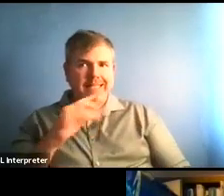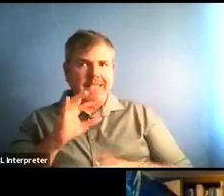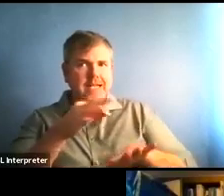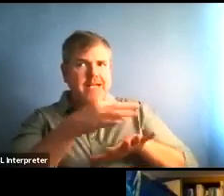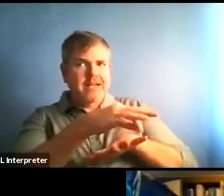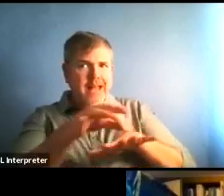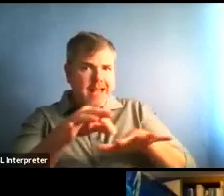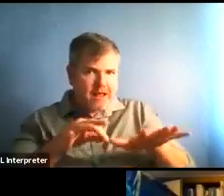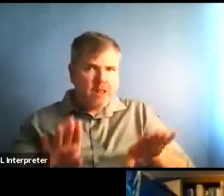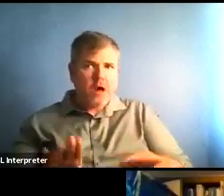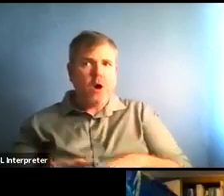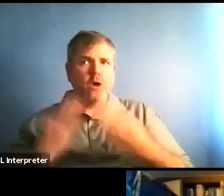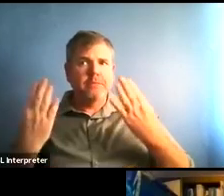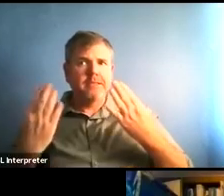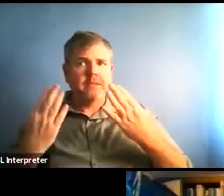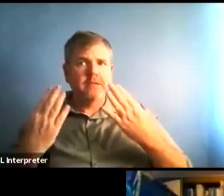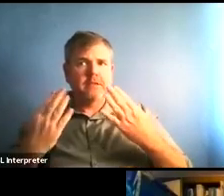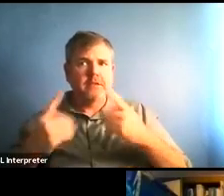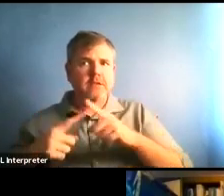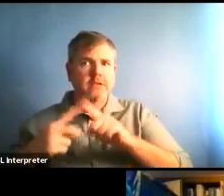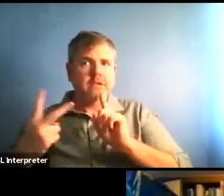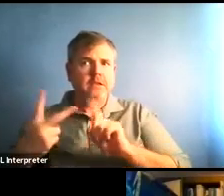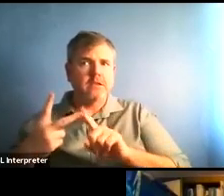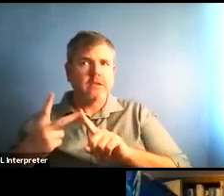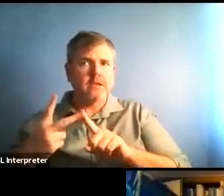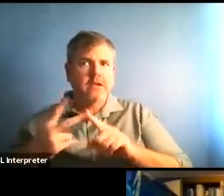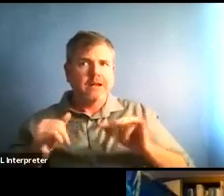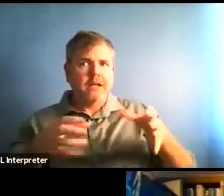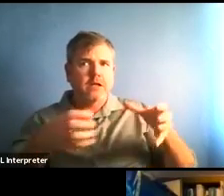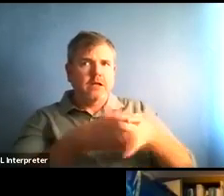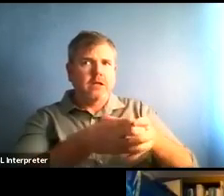voting at the day care, that number increasing.